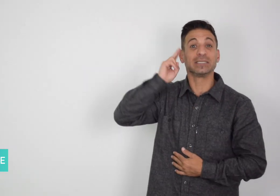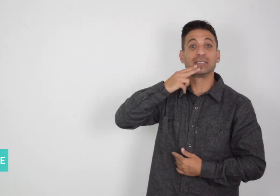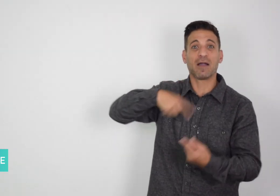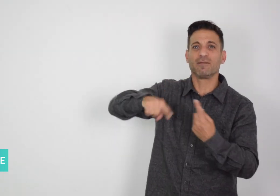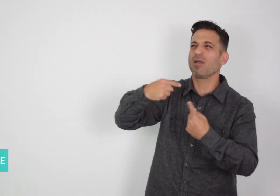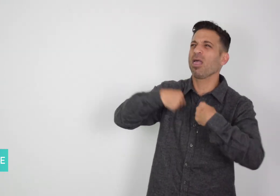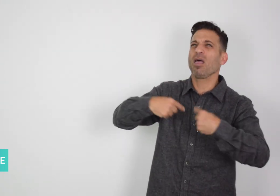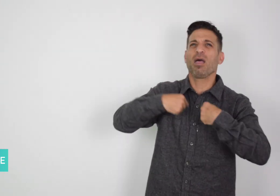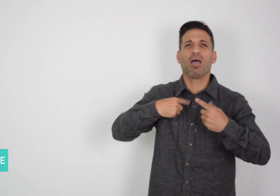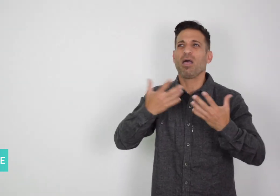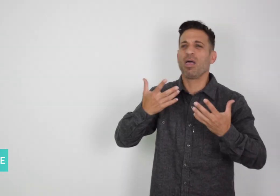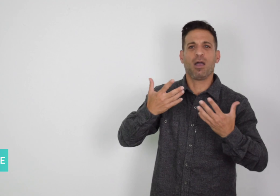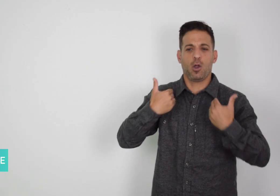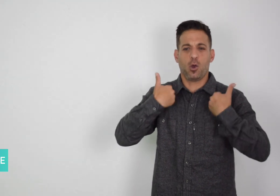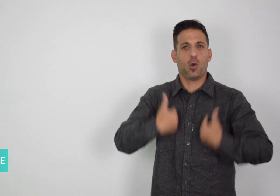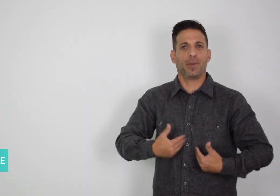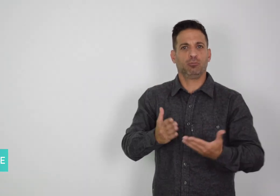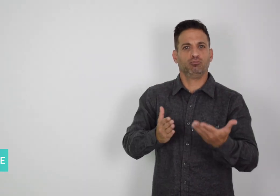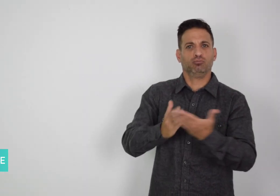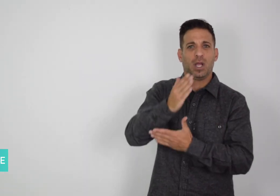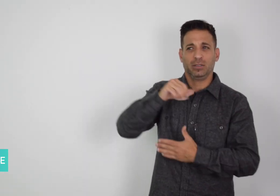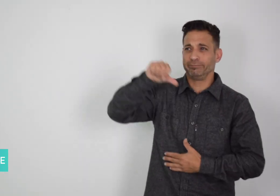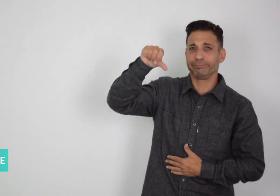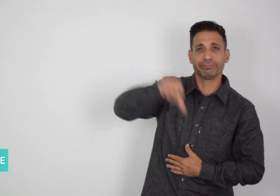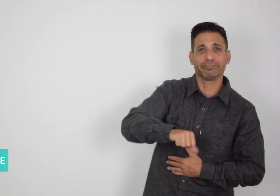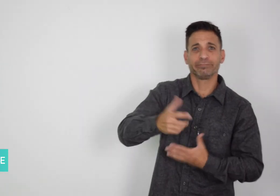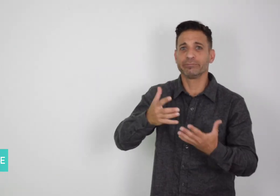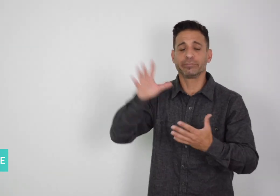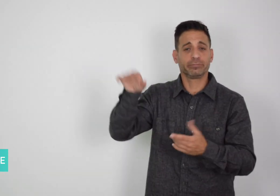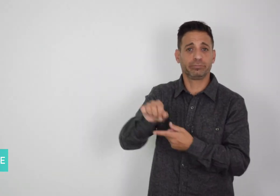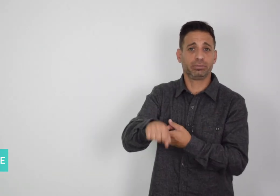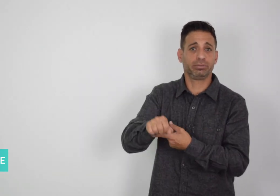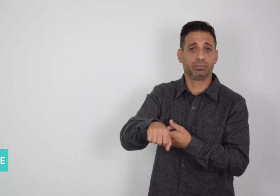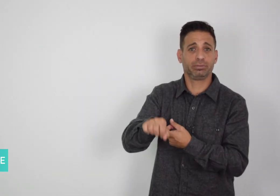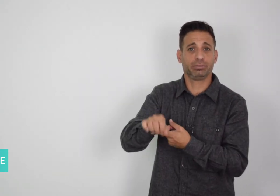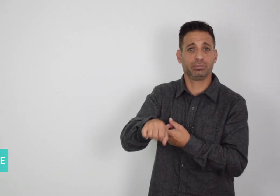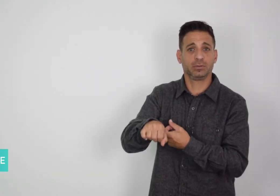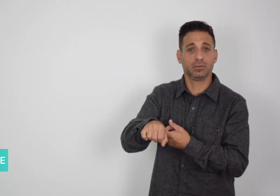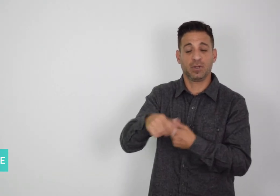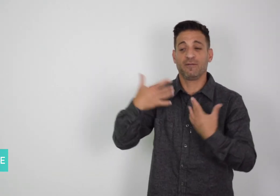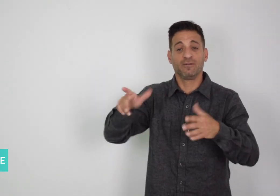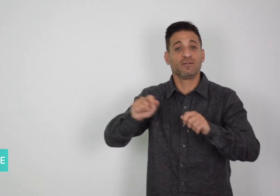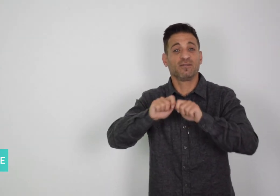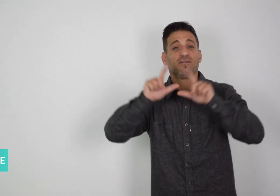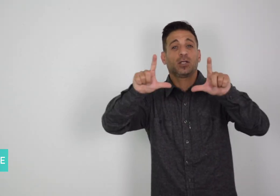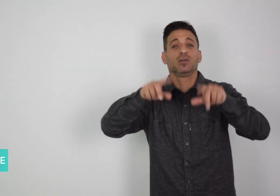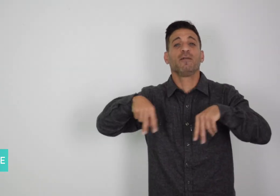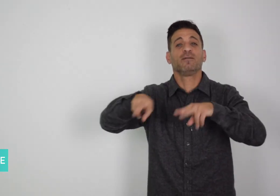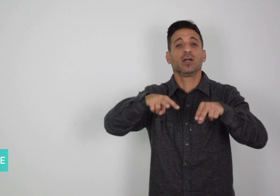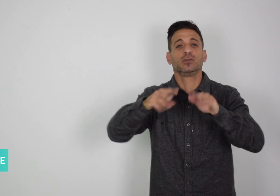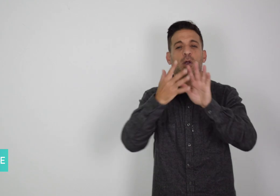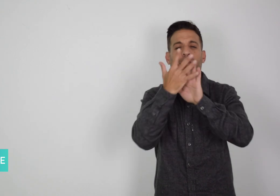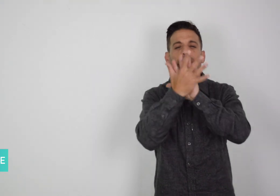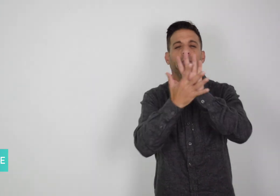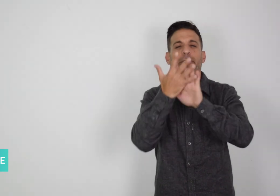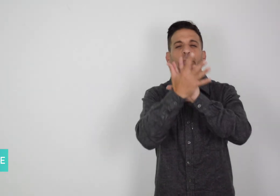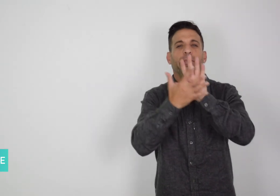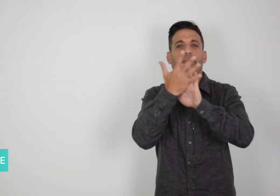against Deaf Haitians. She showed a blurred picture of three Deaf women